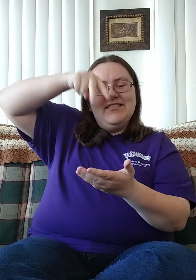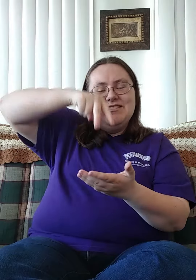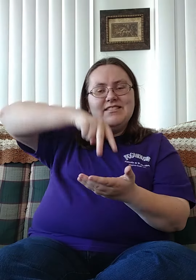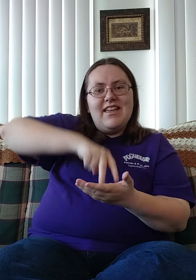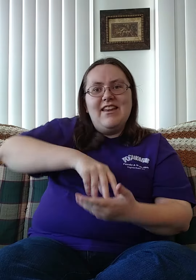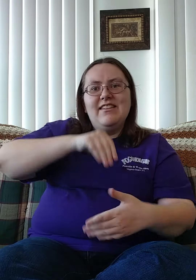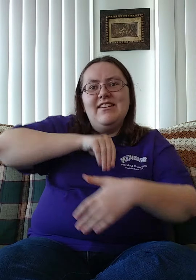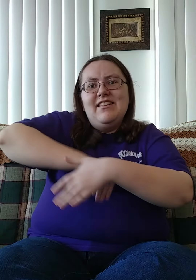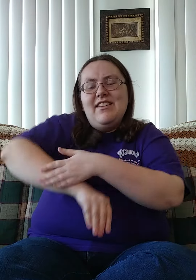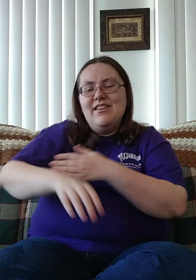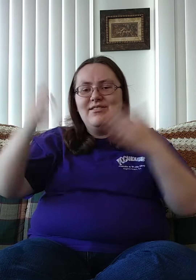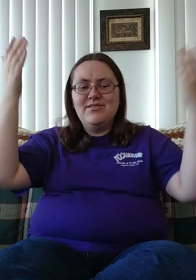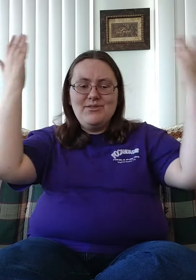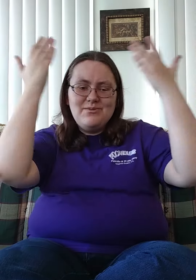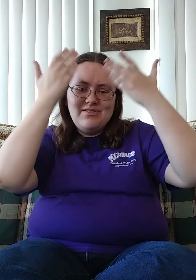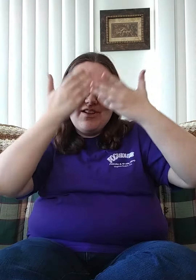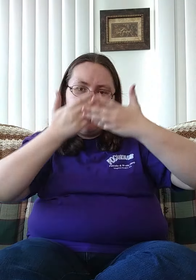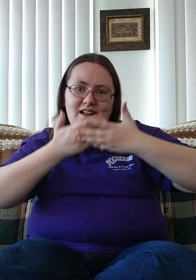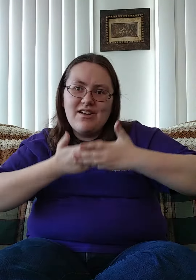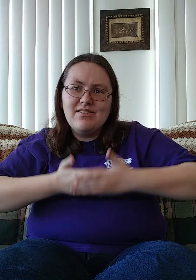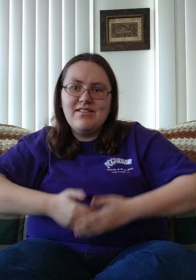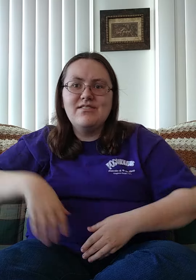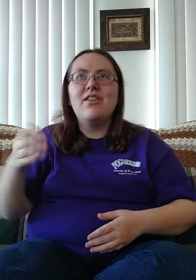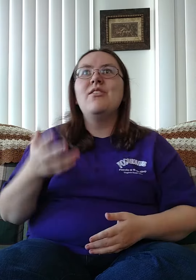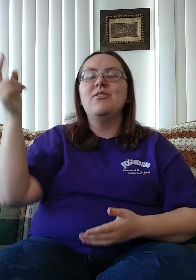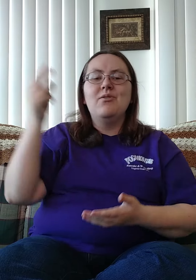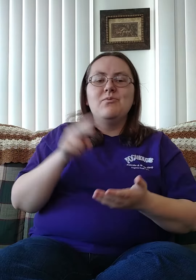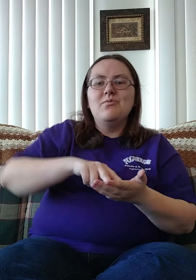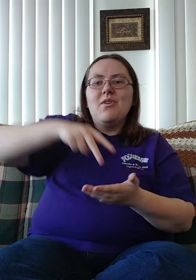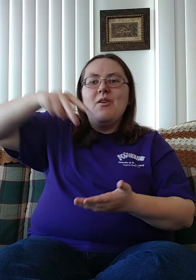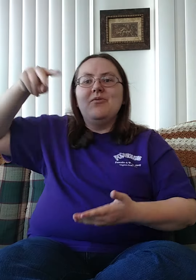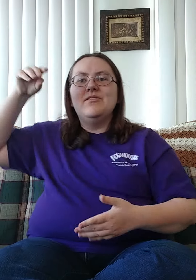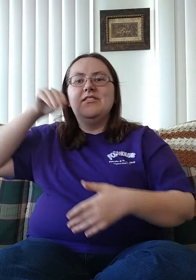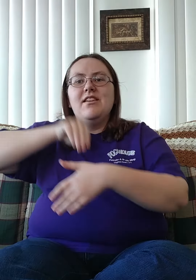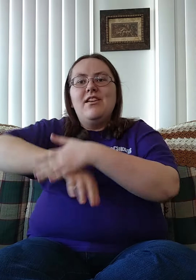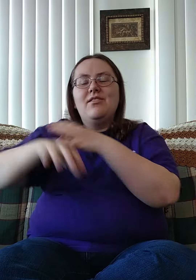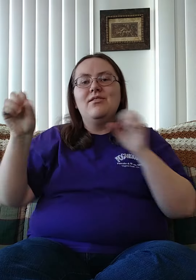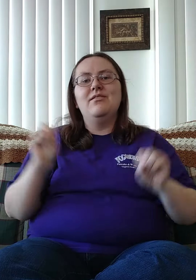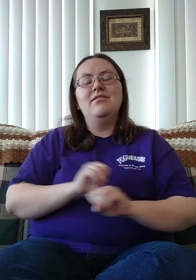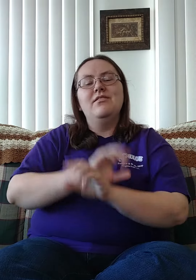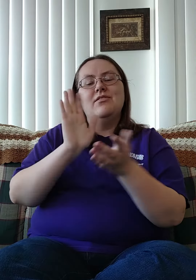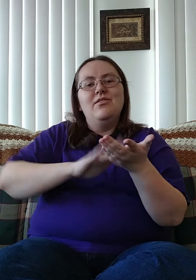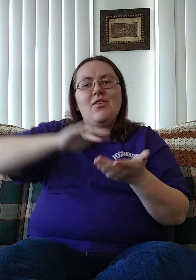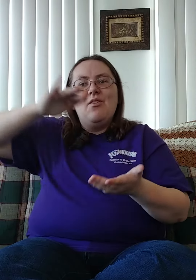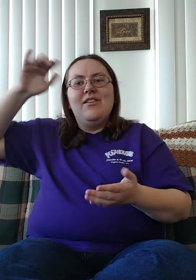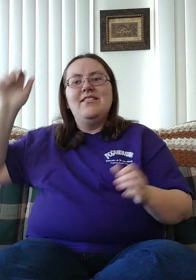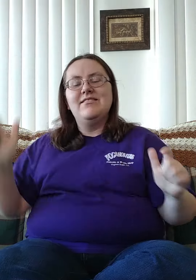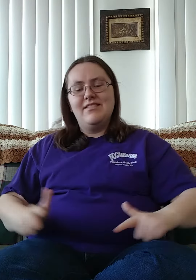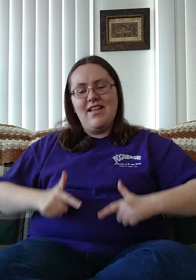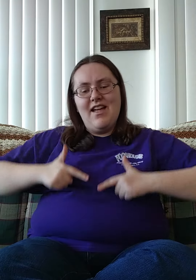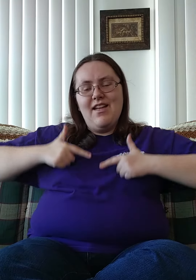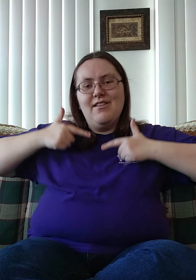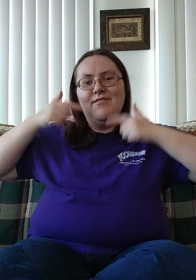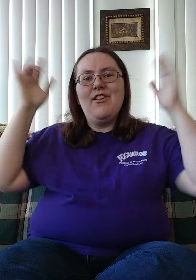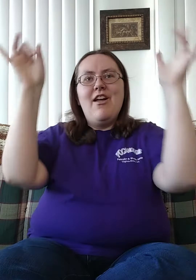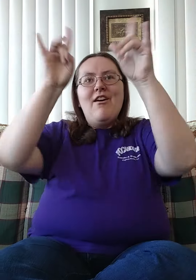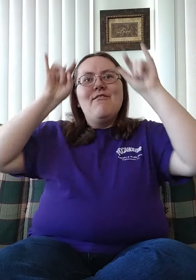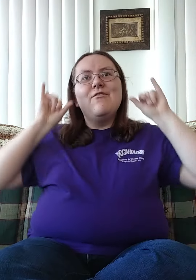Descended into darkness You rose in glorious life